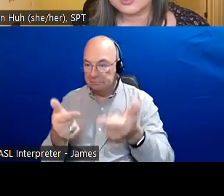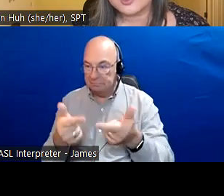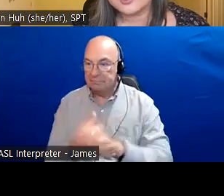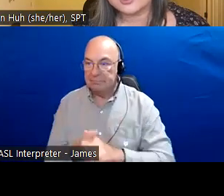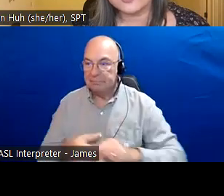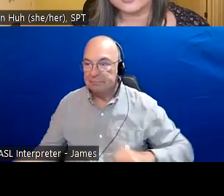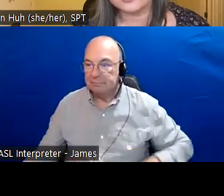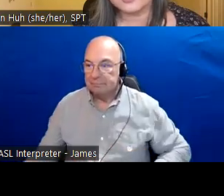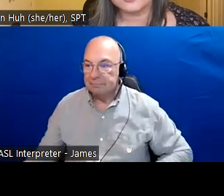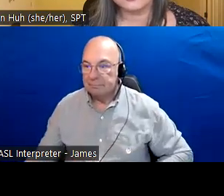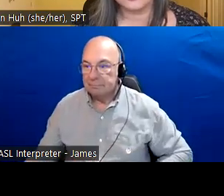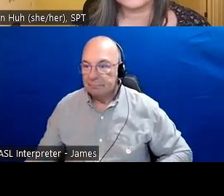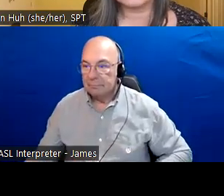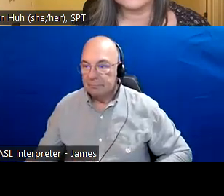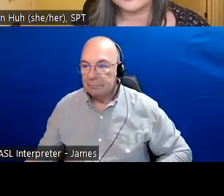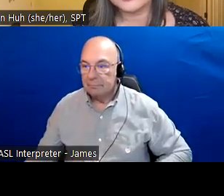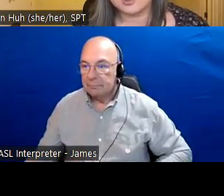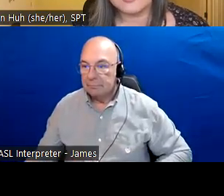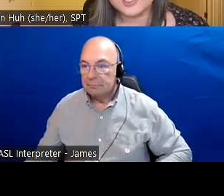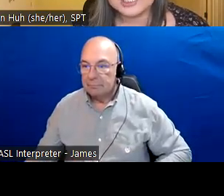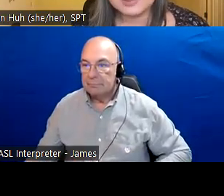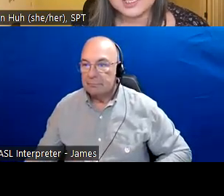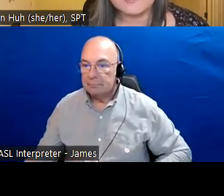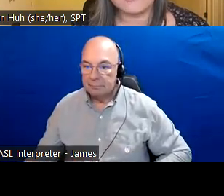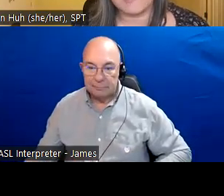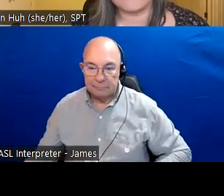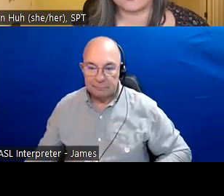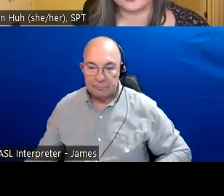are exacerbating existing inequalities and having long-standing impacts in our communities.